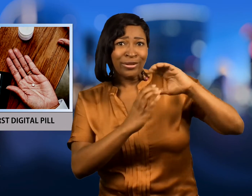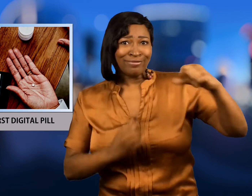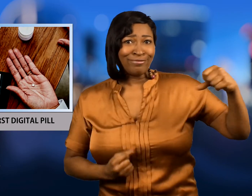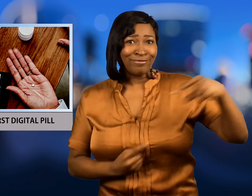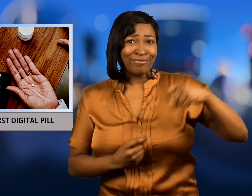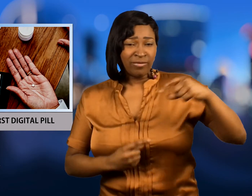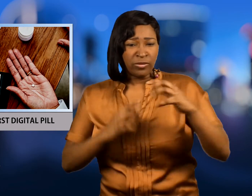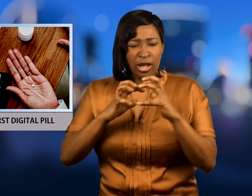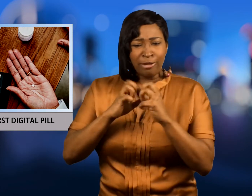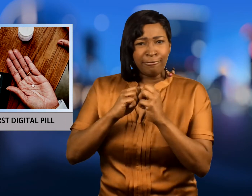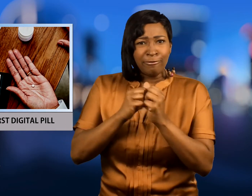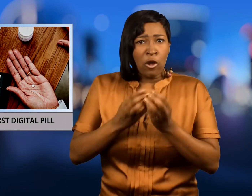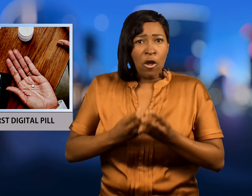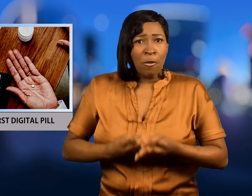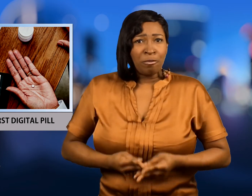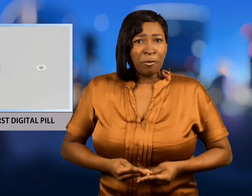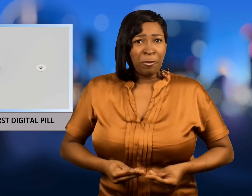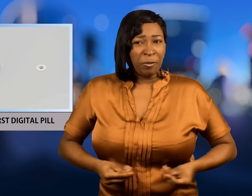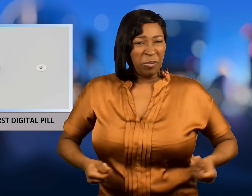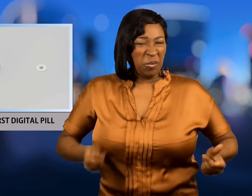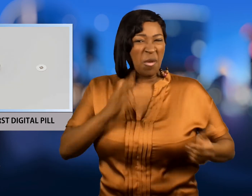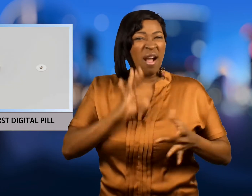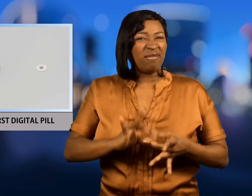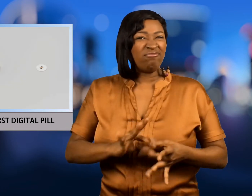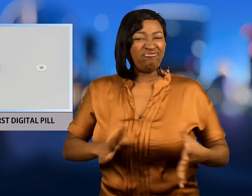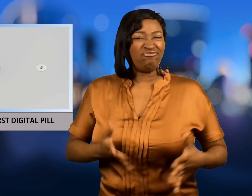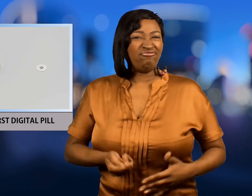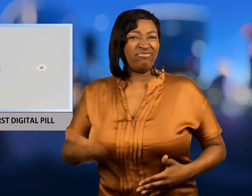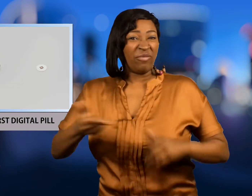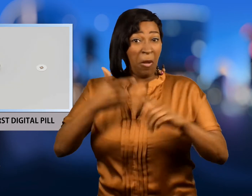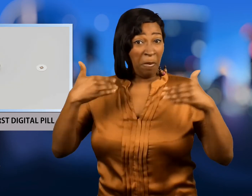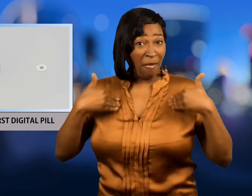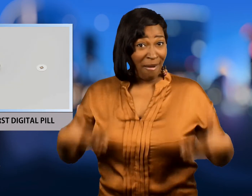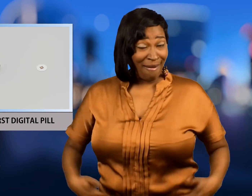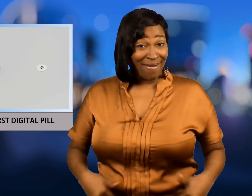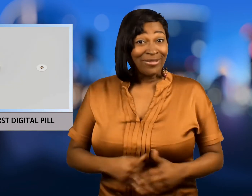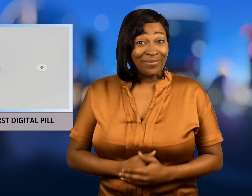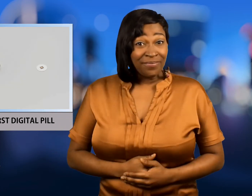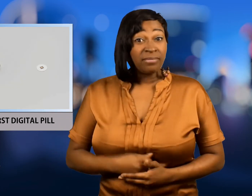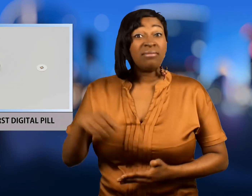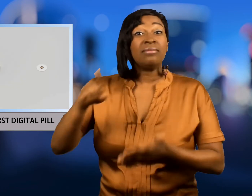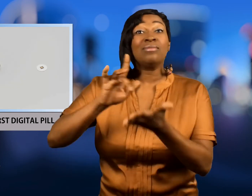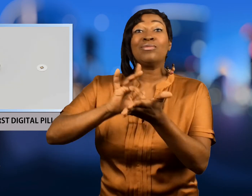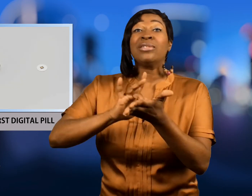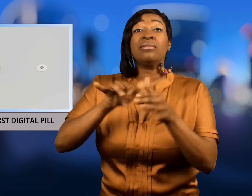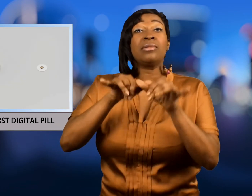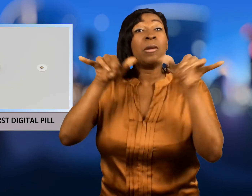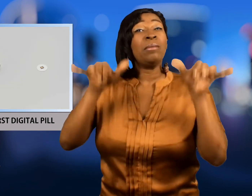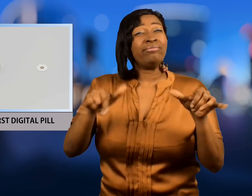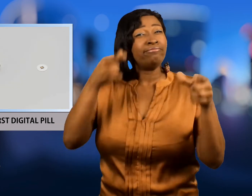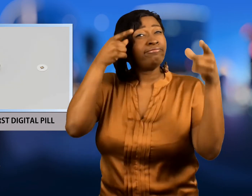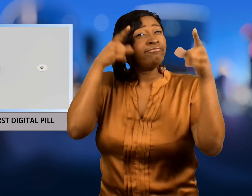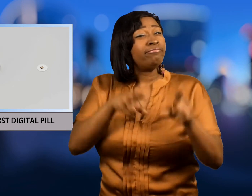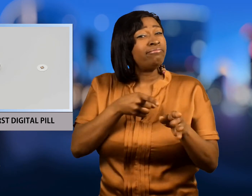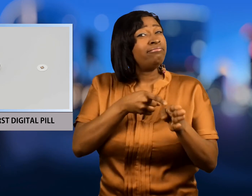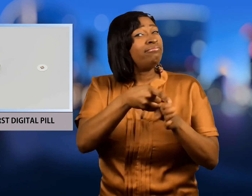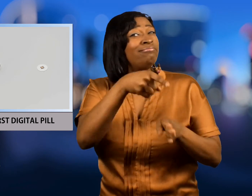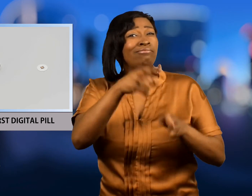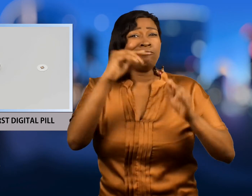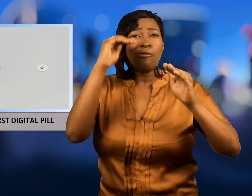Then the sensor is digested and eliminated from the body. The medication system is intended to treat adults